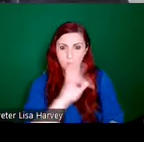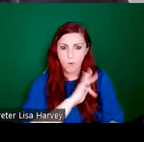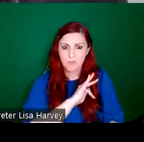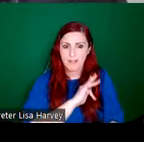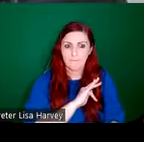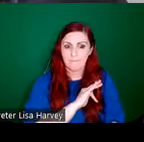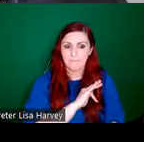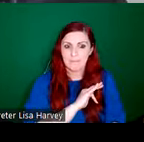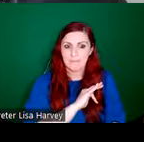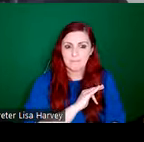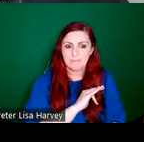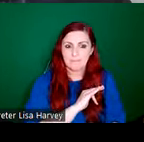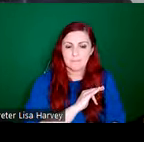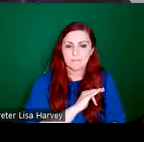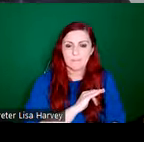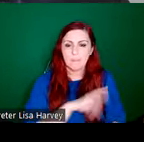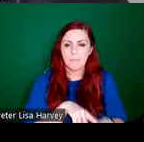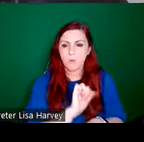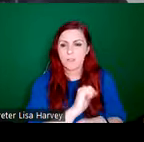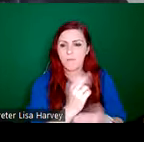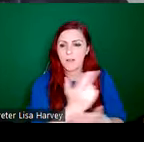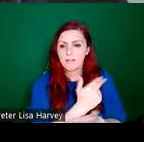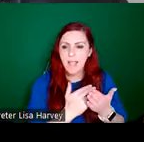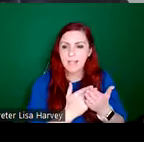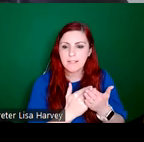So most of her designs were executed by other artists in the studio, trained